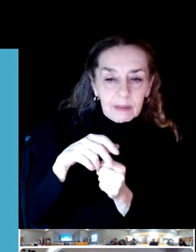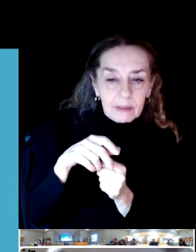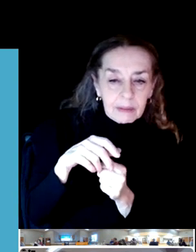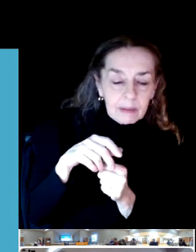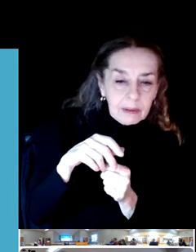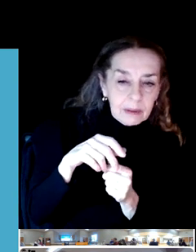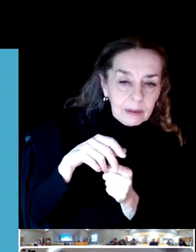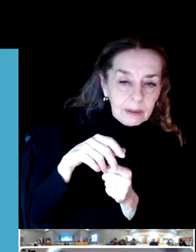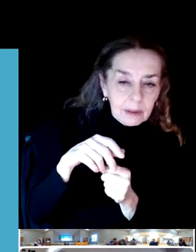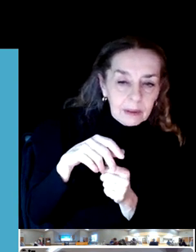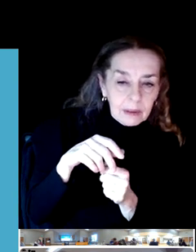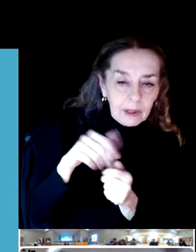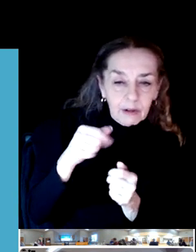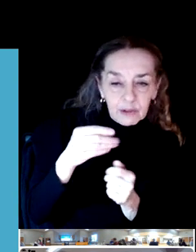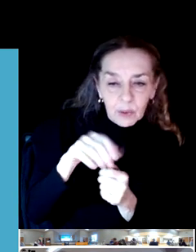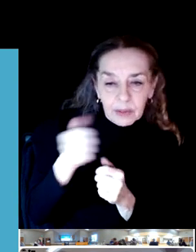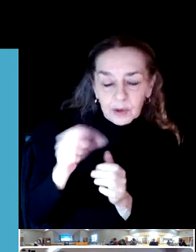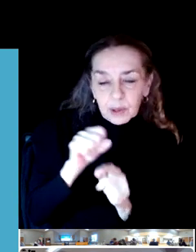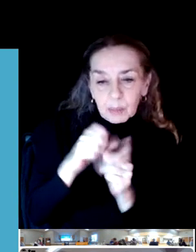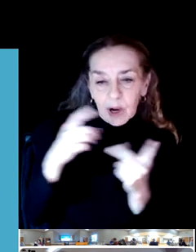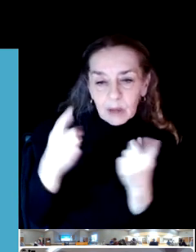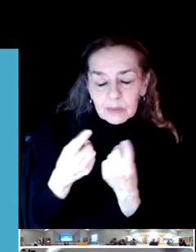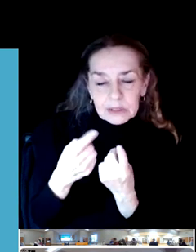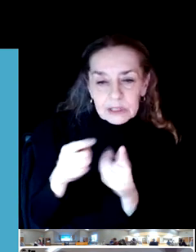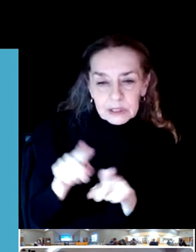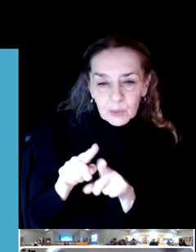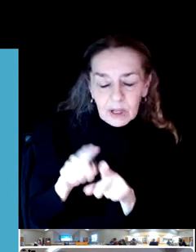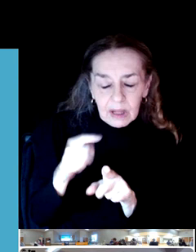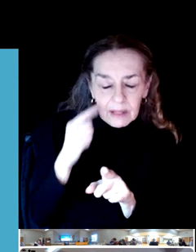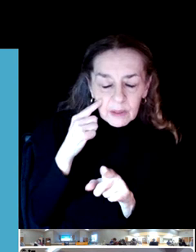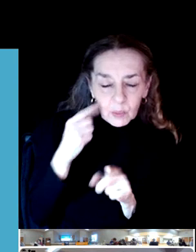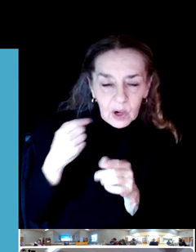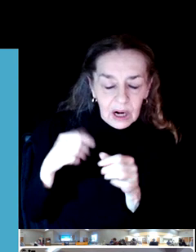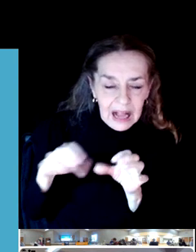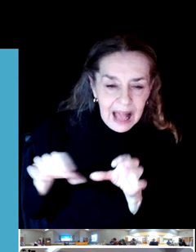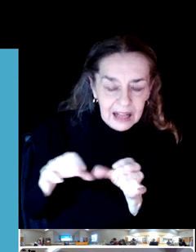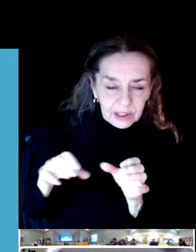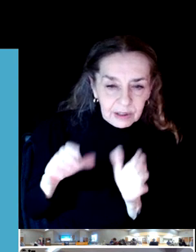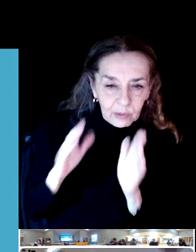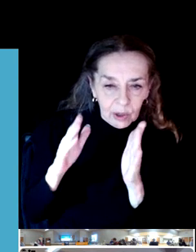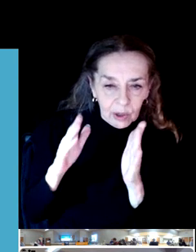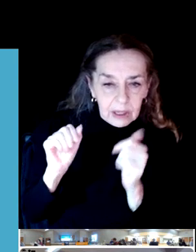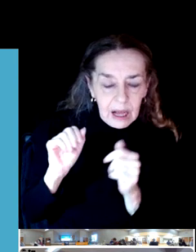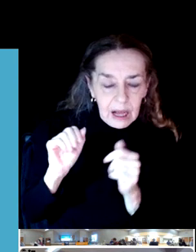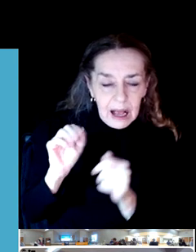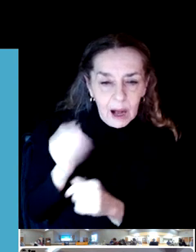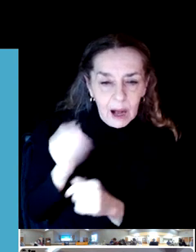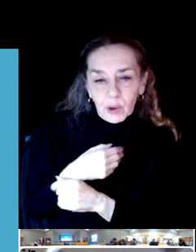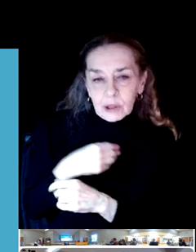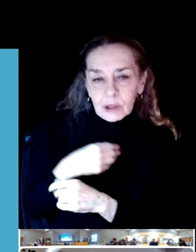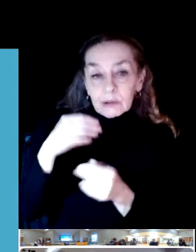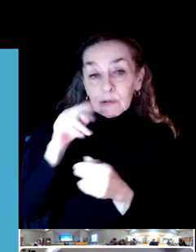So we're actively working on it. And I would say that our future looks great in that regard. Great question.